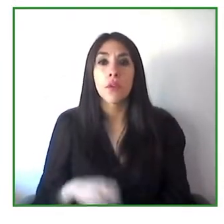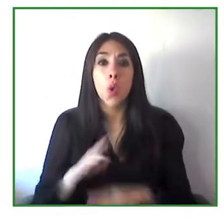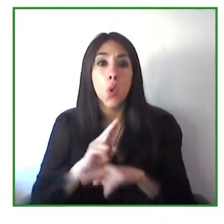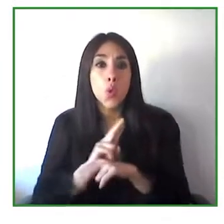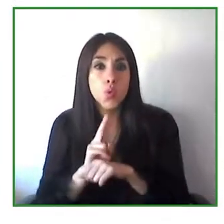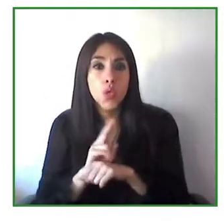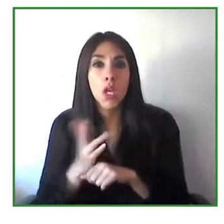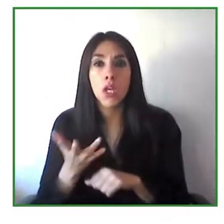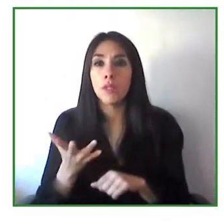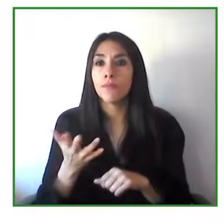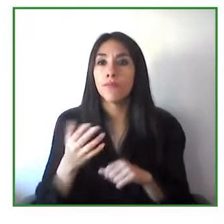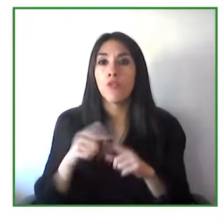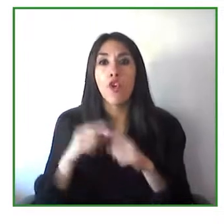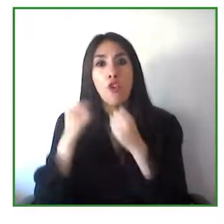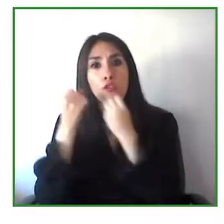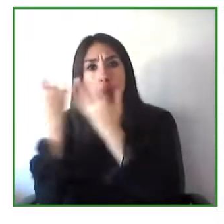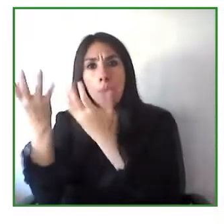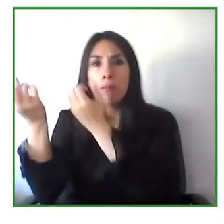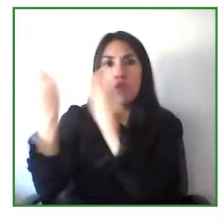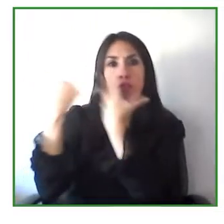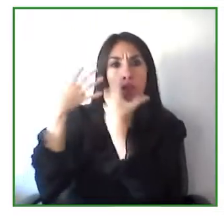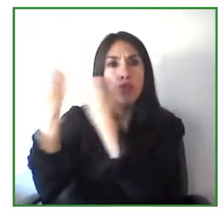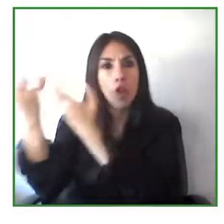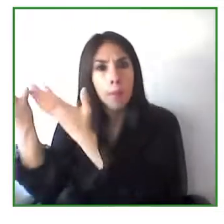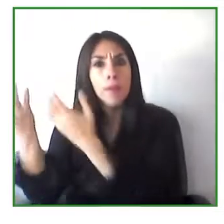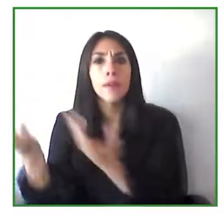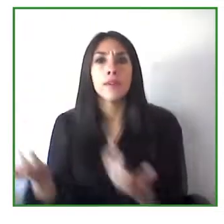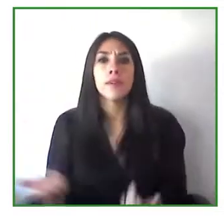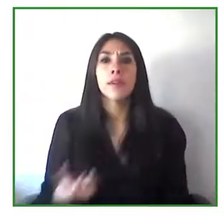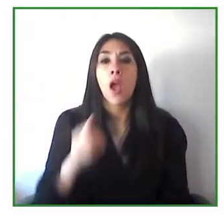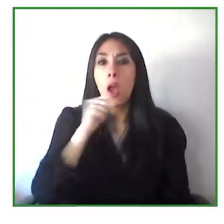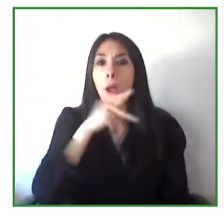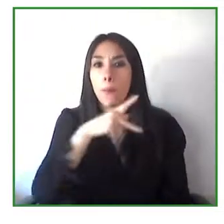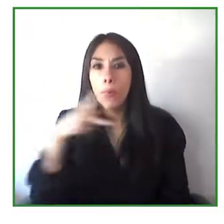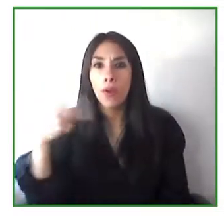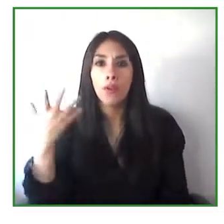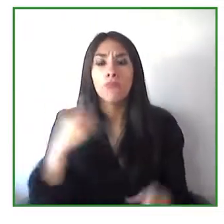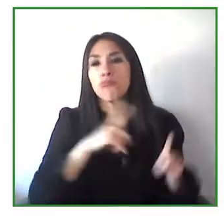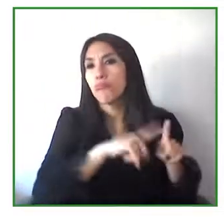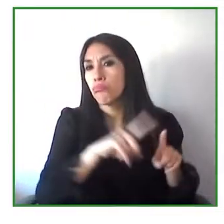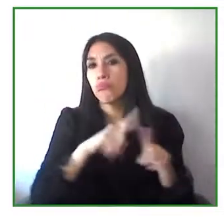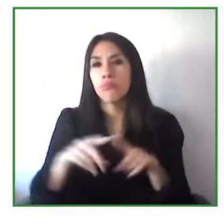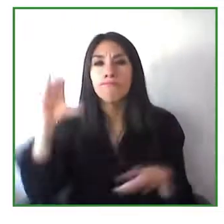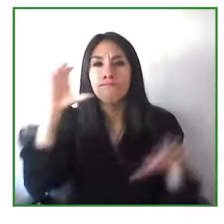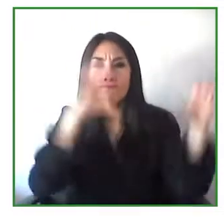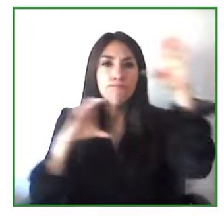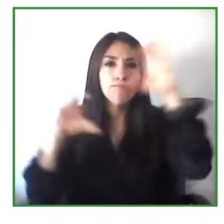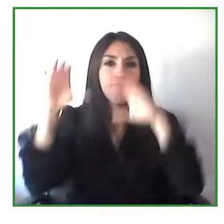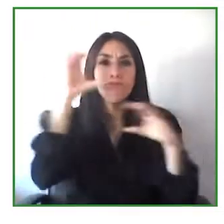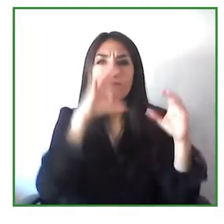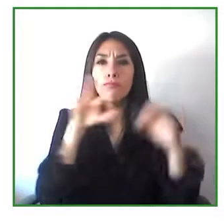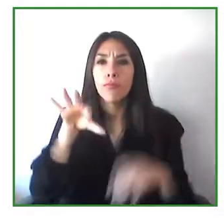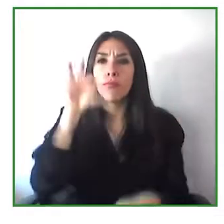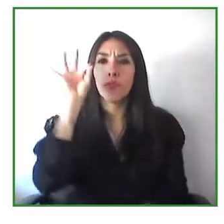I can give you many other examples and behind many of them